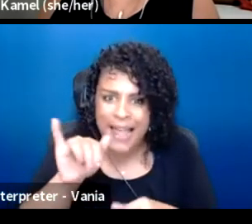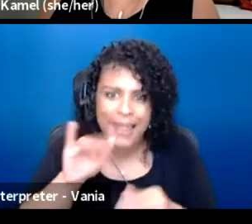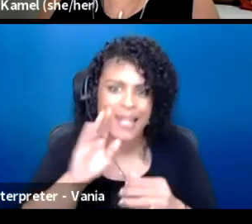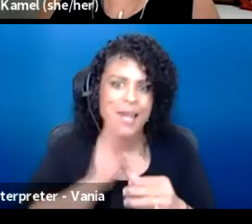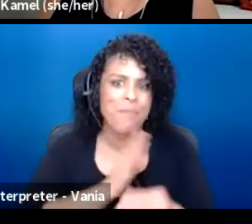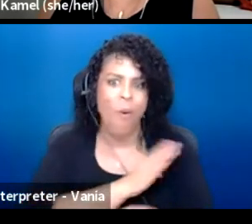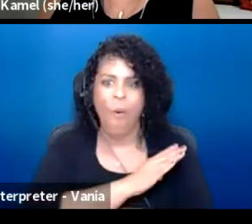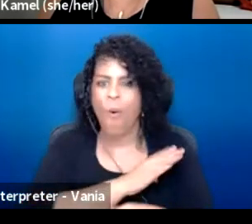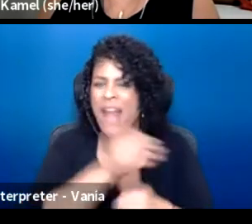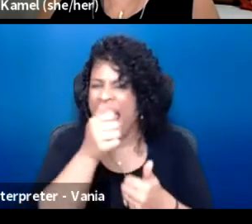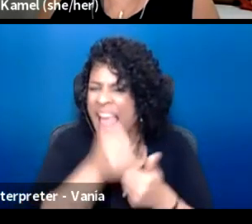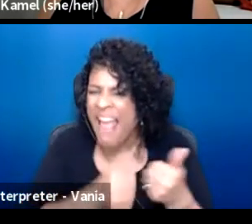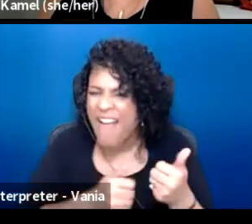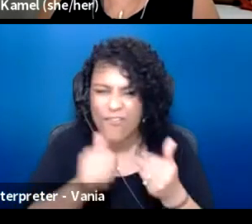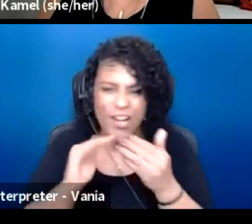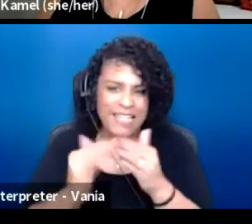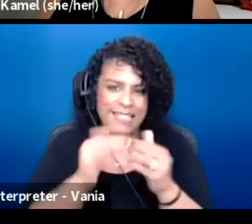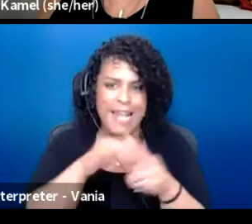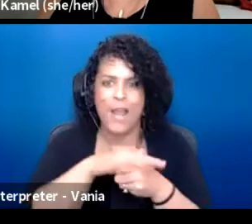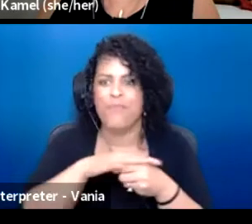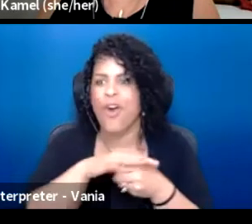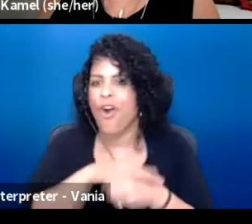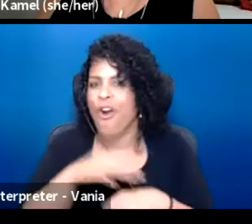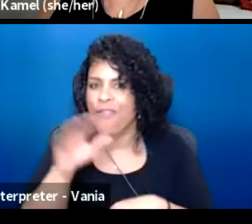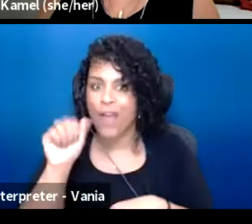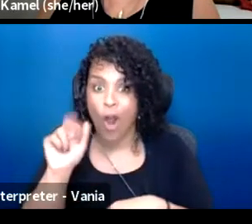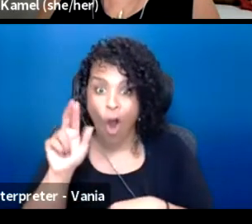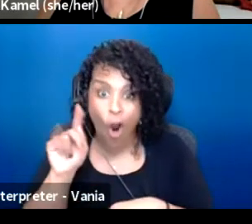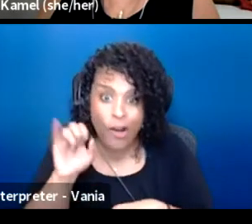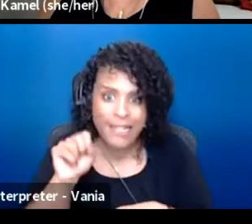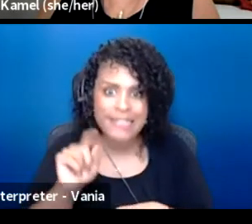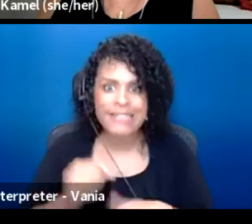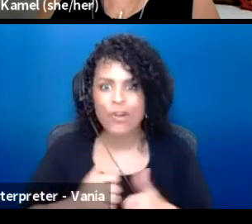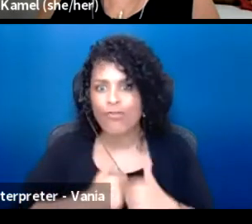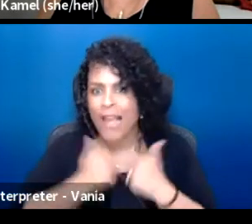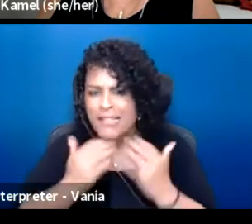Every neighborhood has artists and residents. How do we put creative people to work?